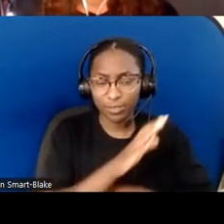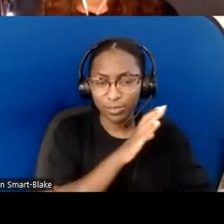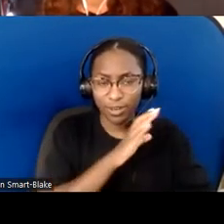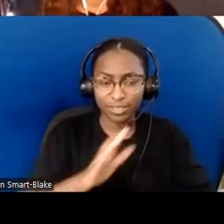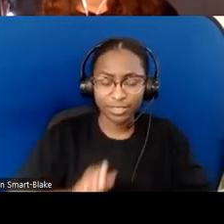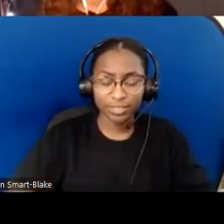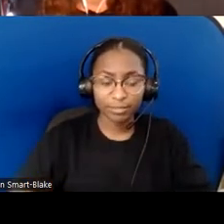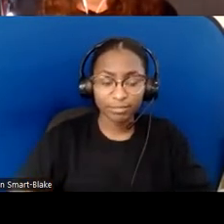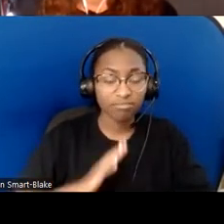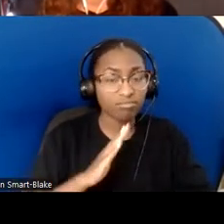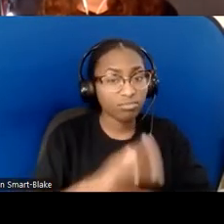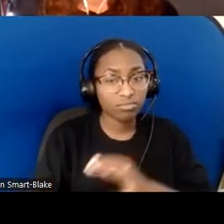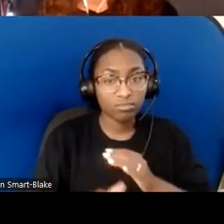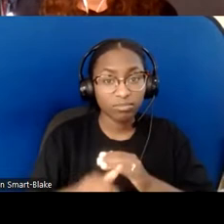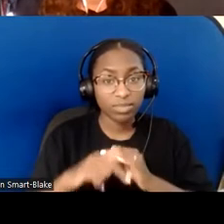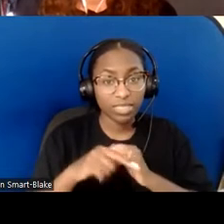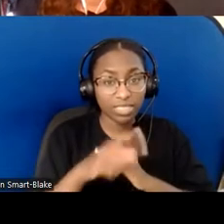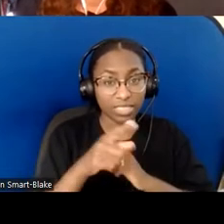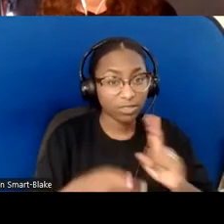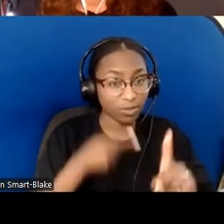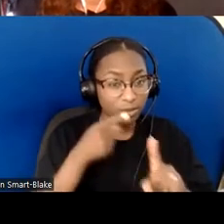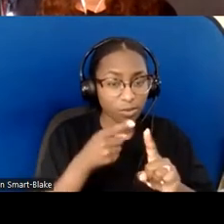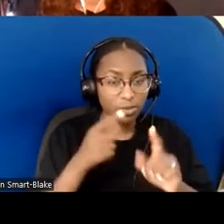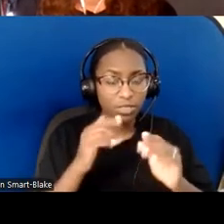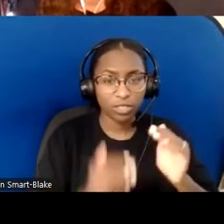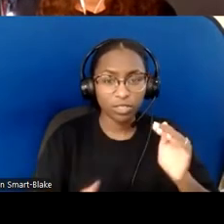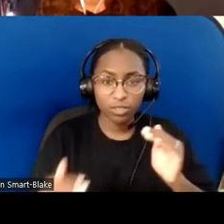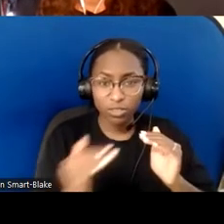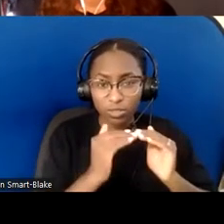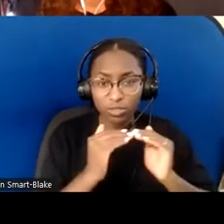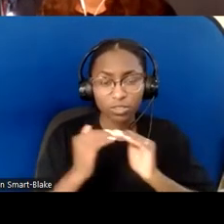and accomplishing the dreams that God has set for us.